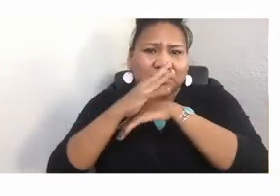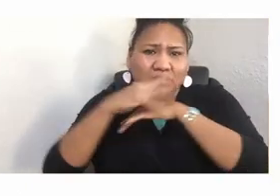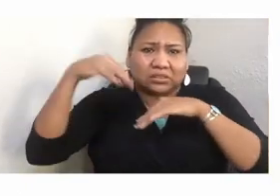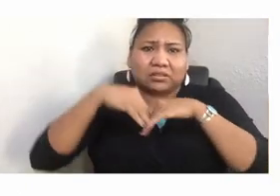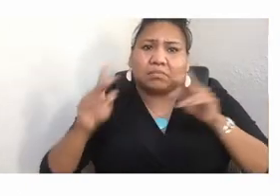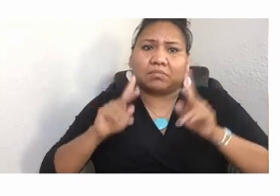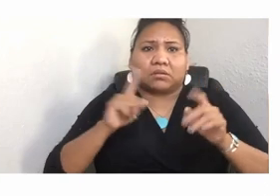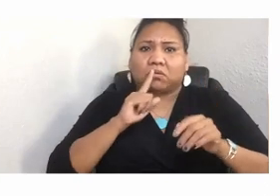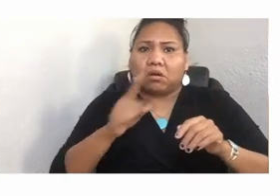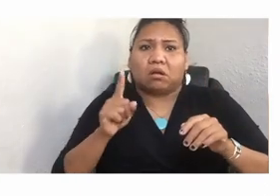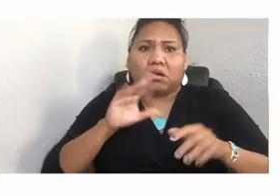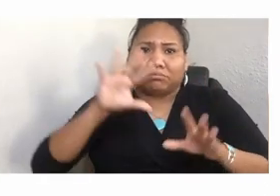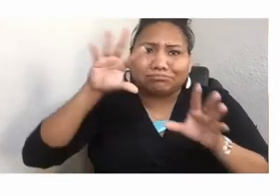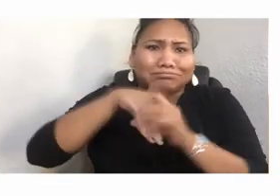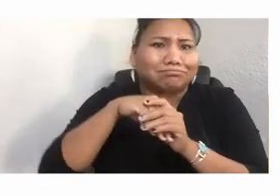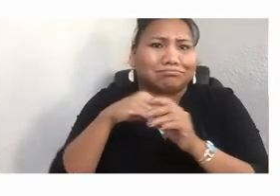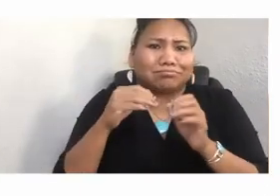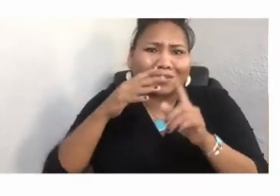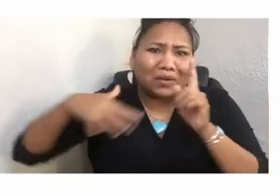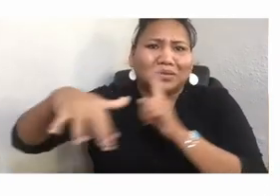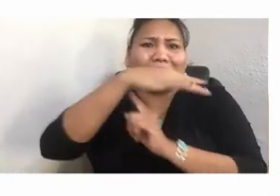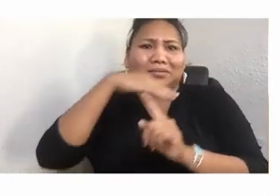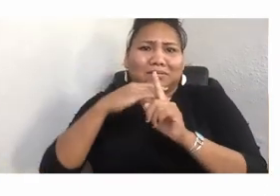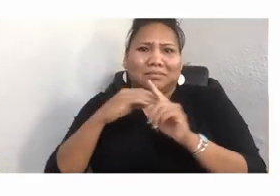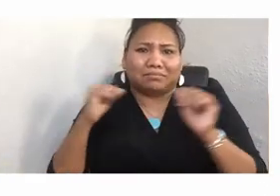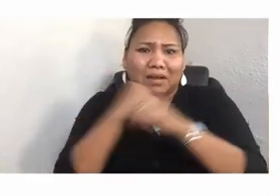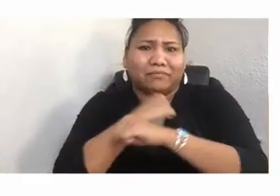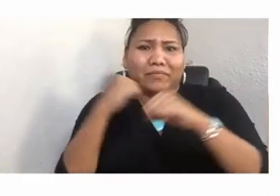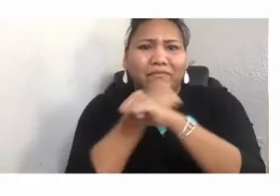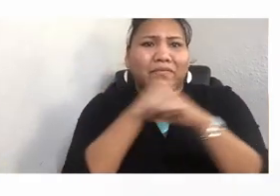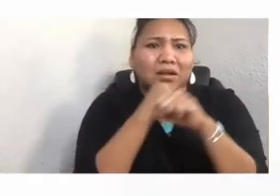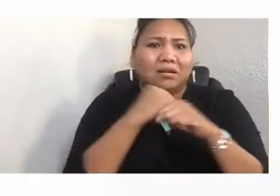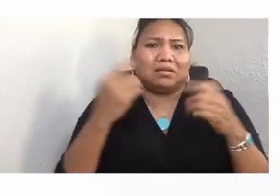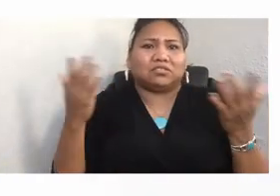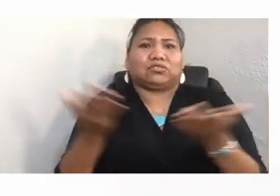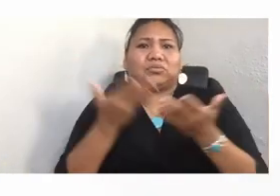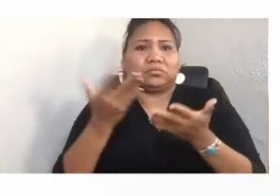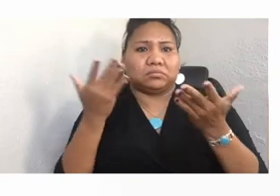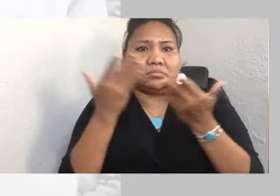Here, in the Pacific Northwest, in fact, where you all are at, in Lummi, in 2016,